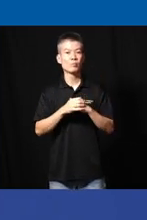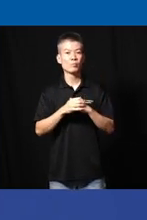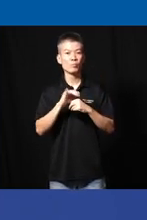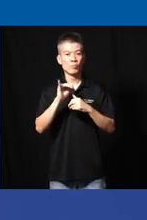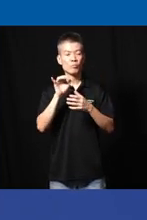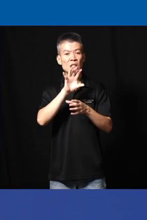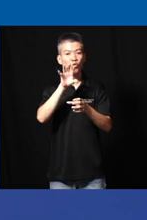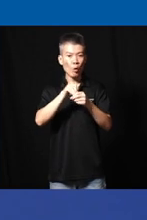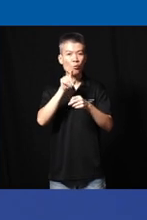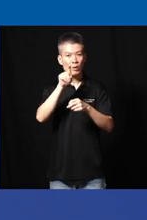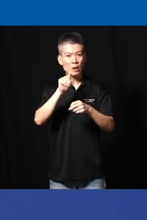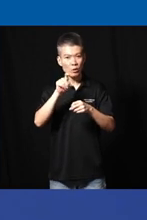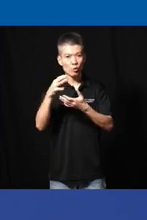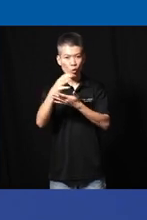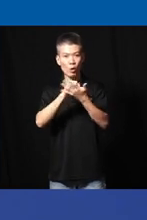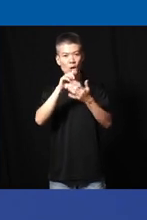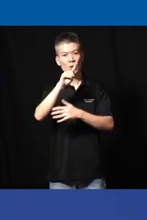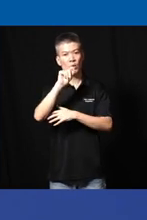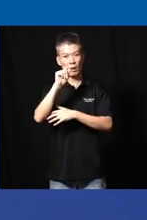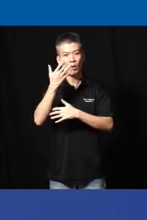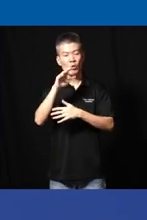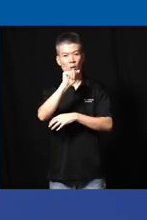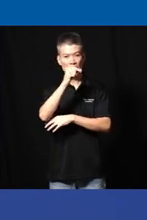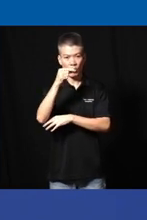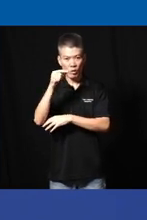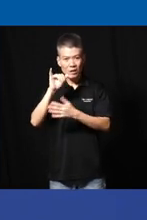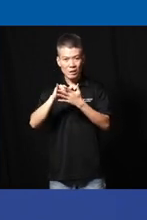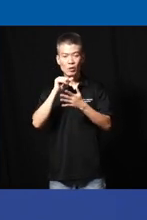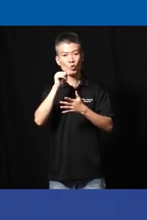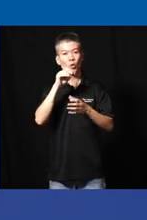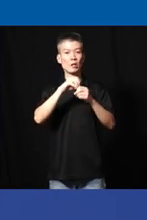involved you need this to collect the data and to aggregate it but it's not in the data collection